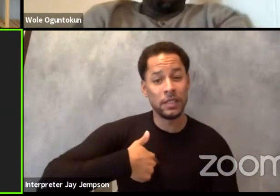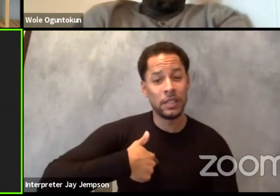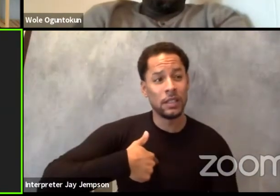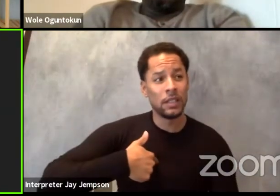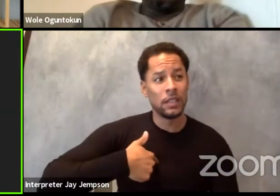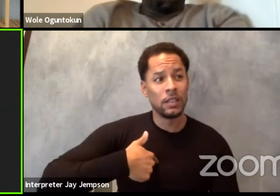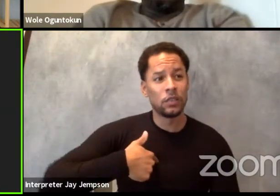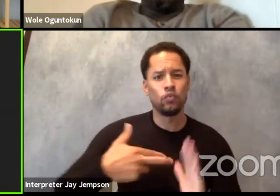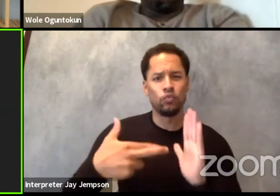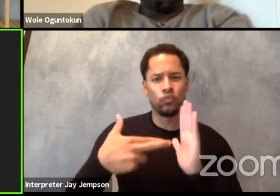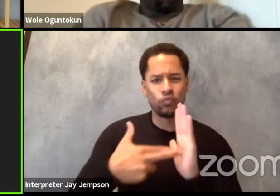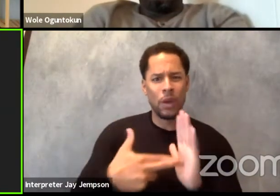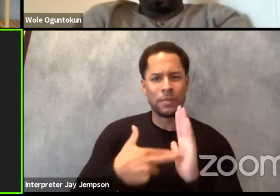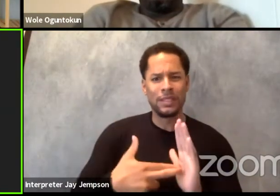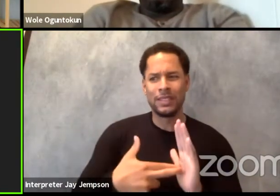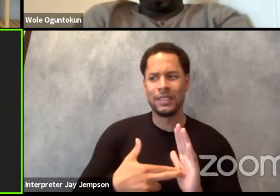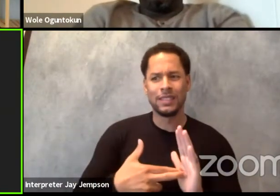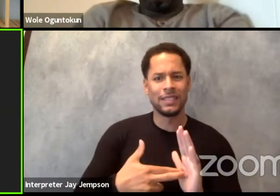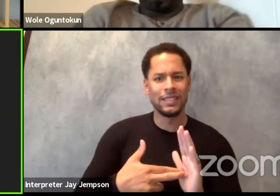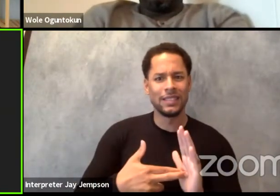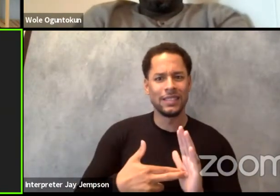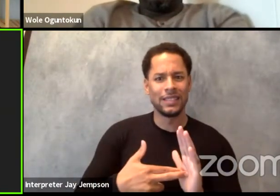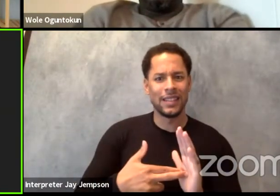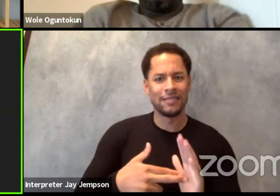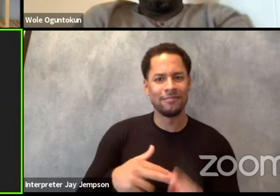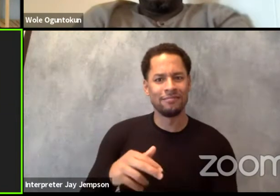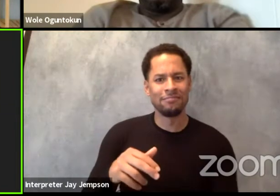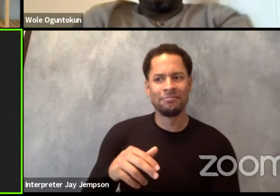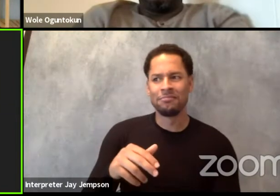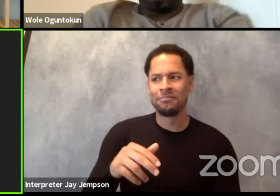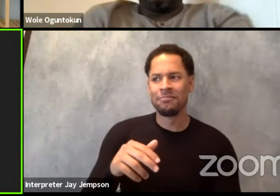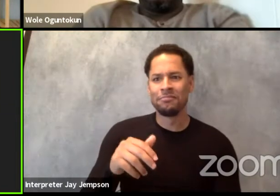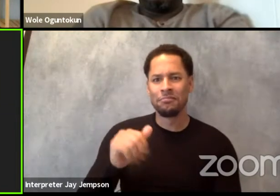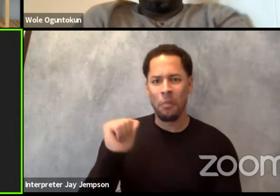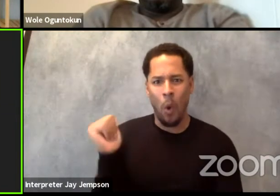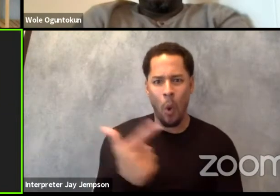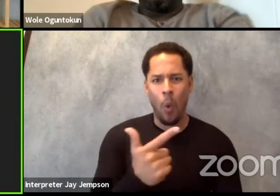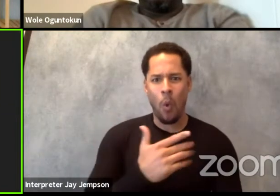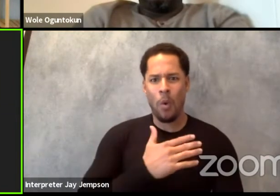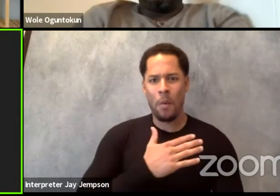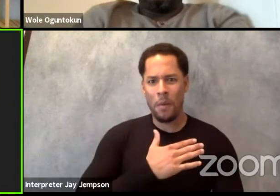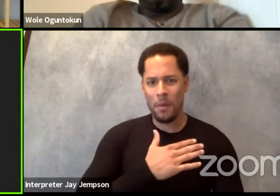that has 100 million citizens was unbelievable. I don't understand how one person